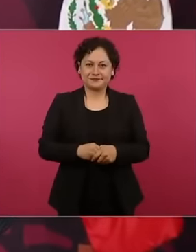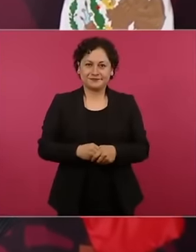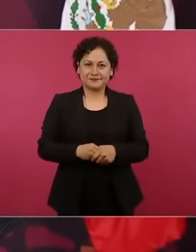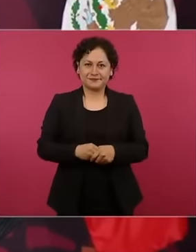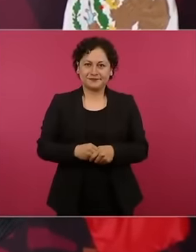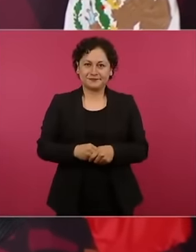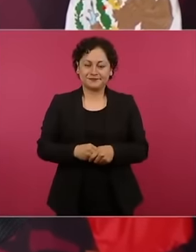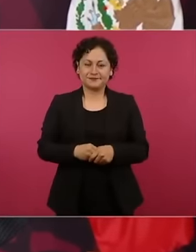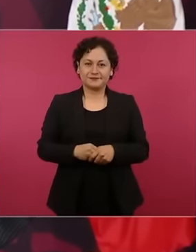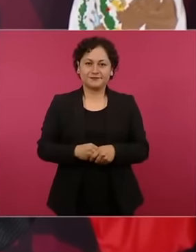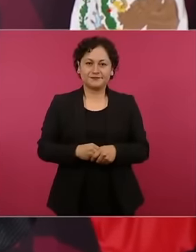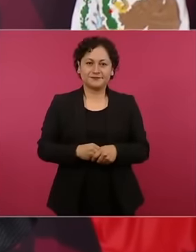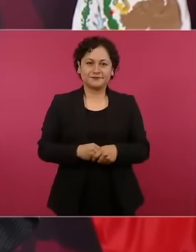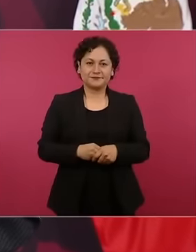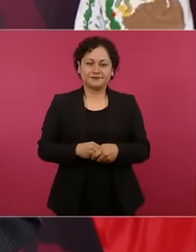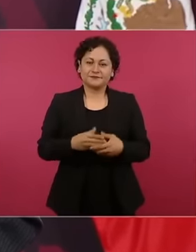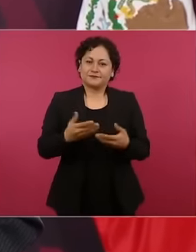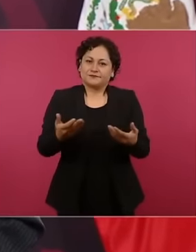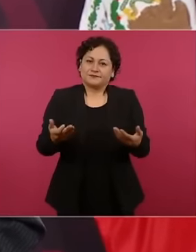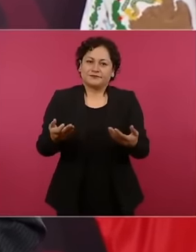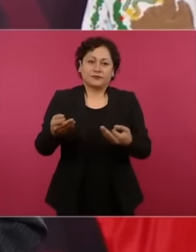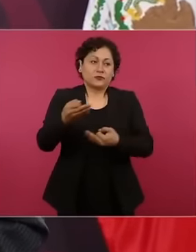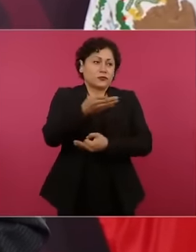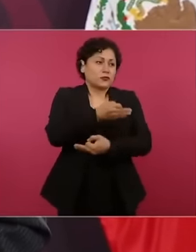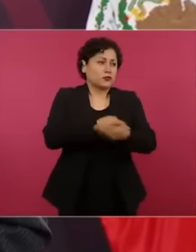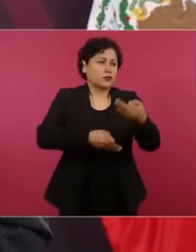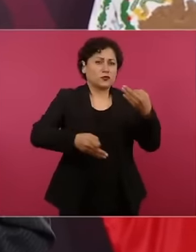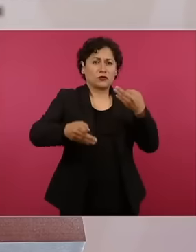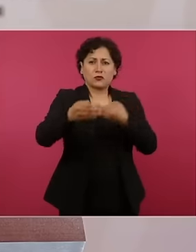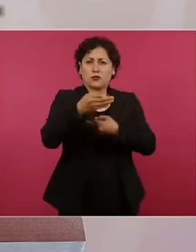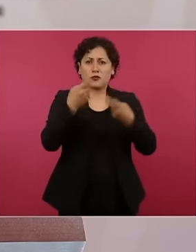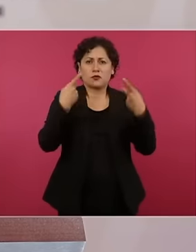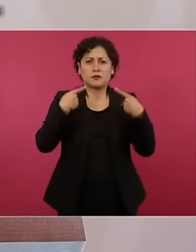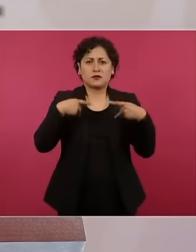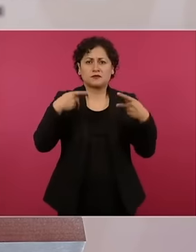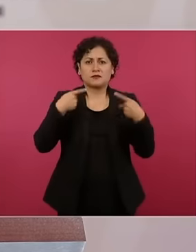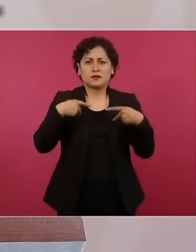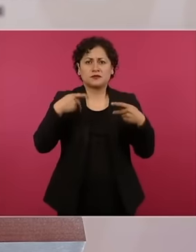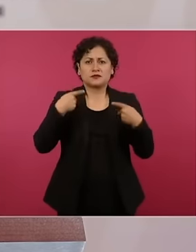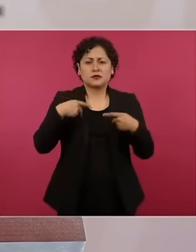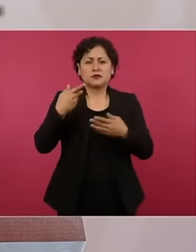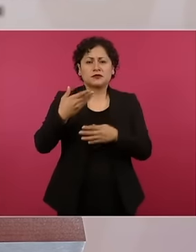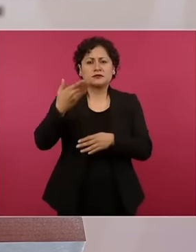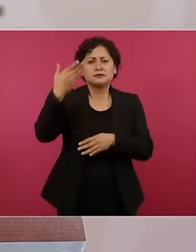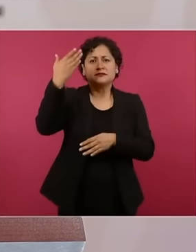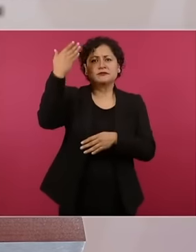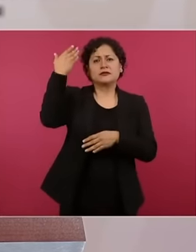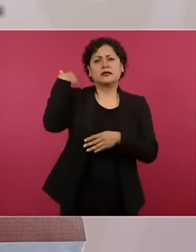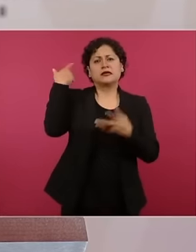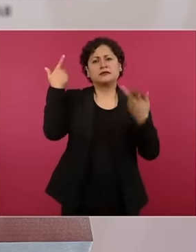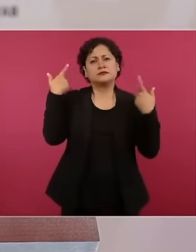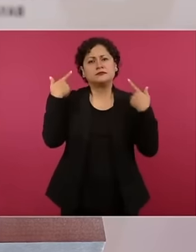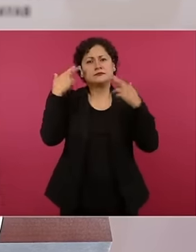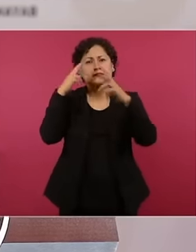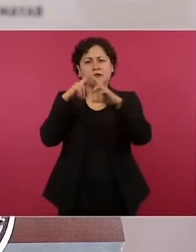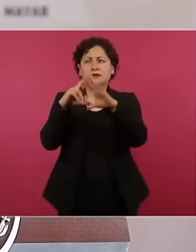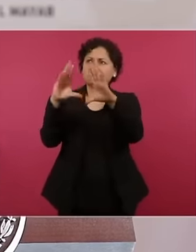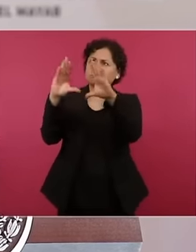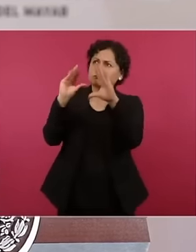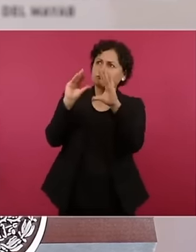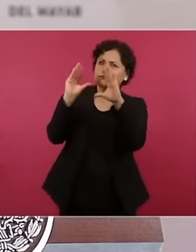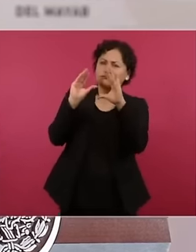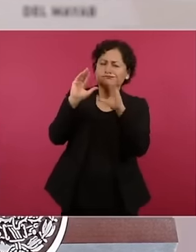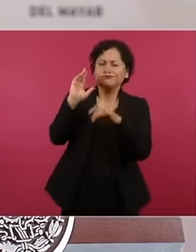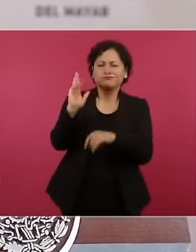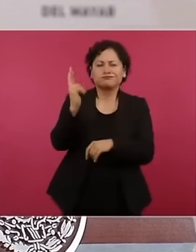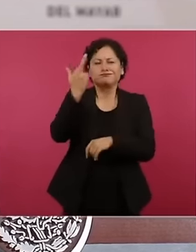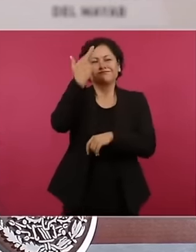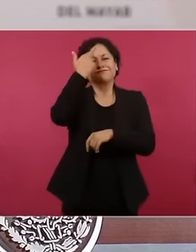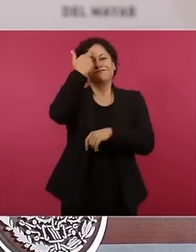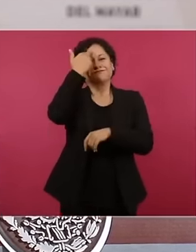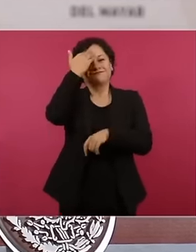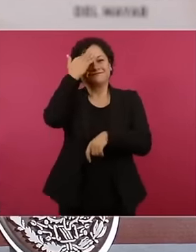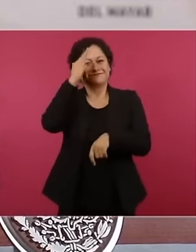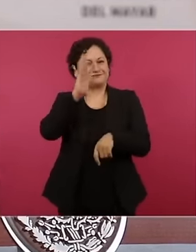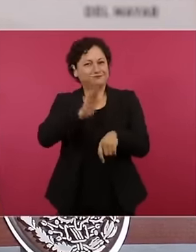remember our teachers with great affection our teachers and we are going to